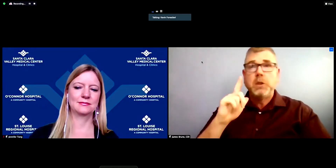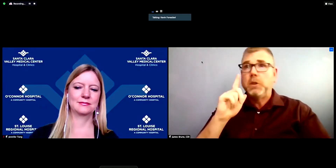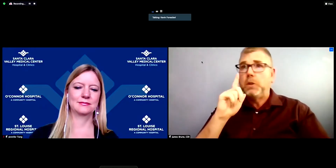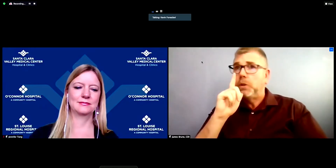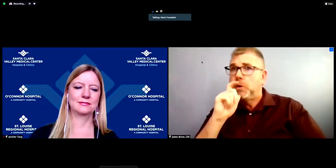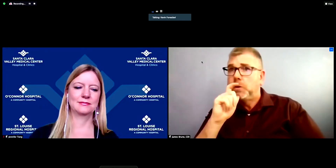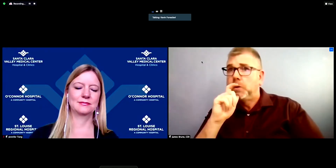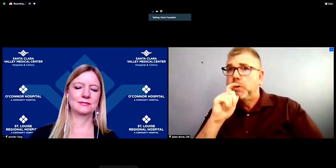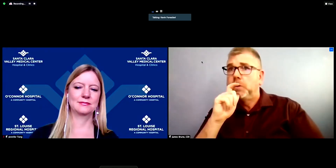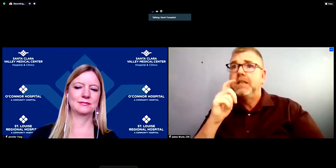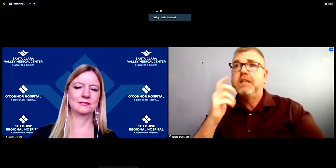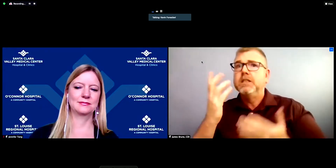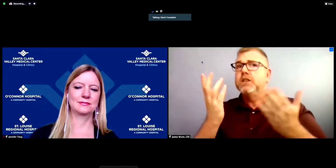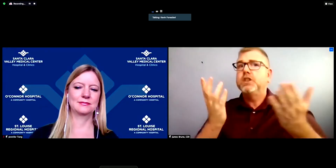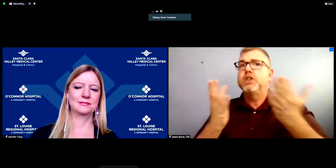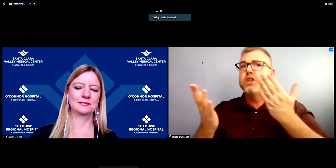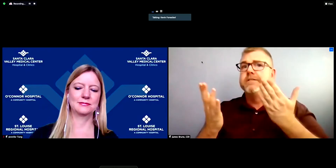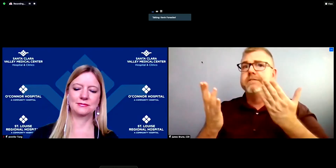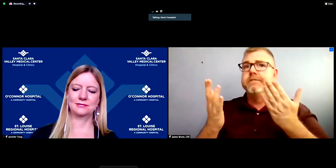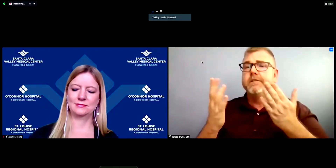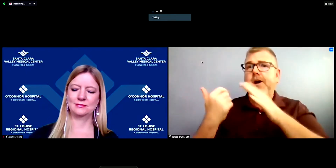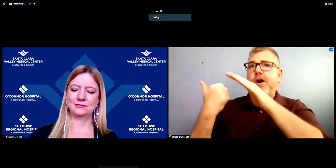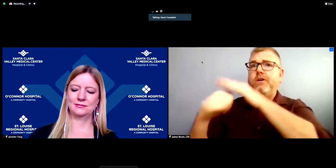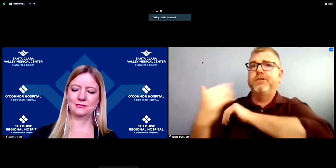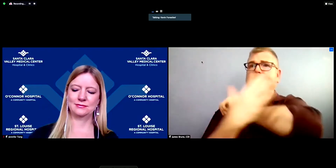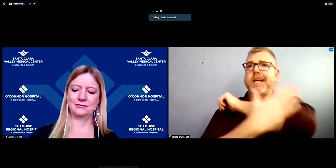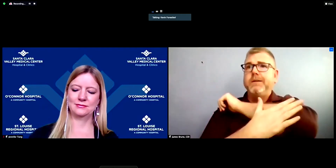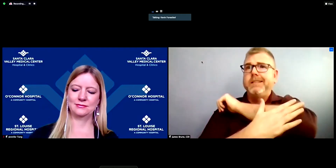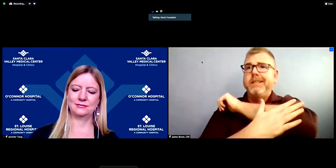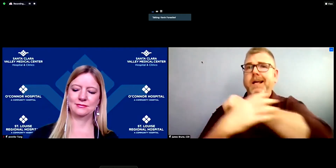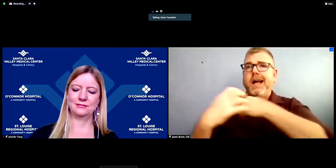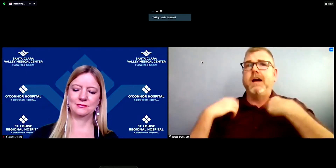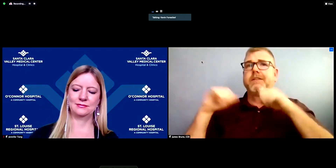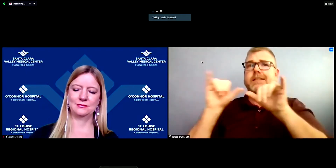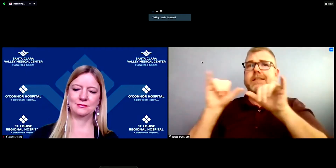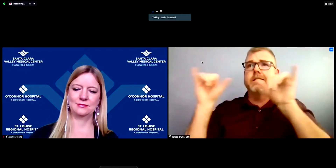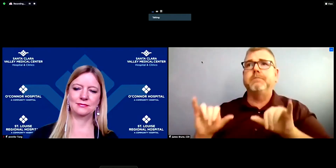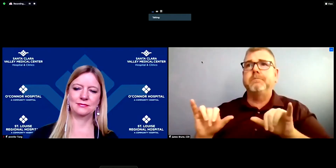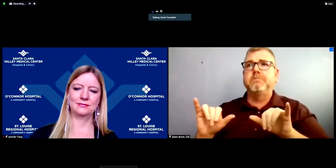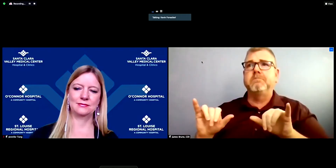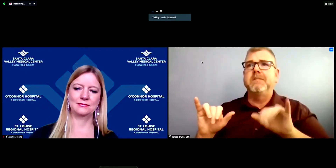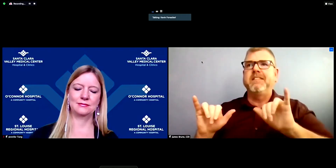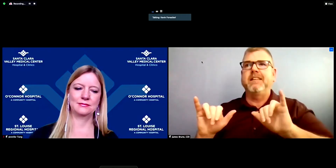and hospital system, as opposed to someone who has Kaiser or Sutter for insurance,